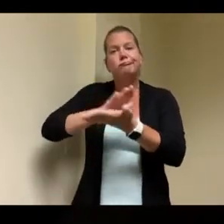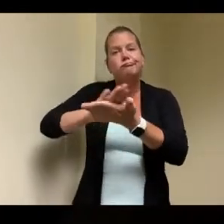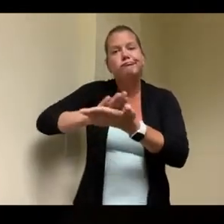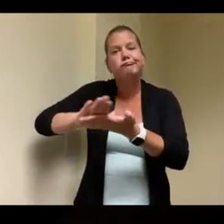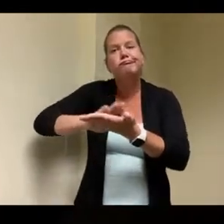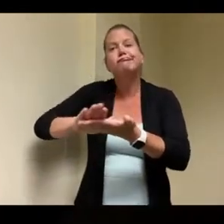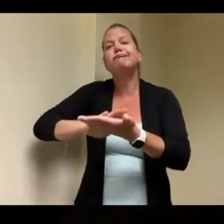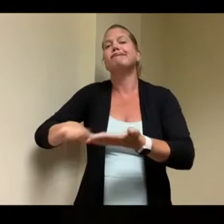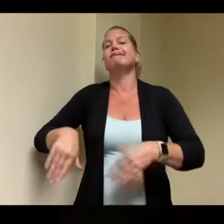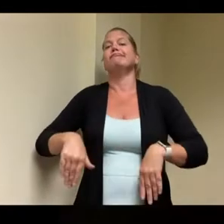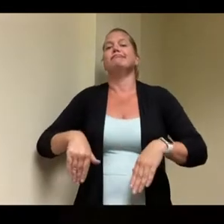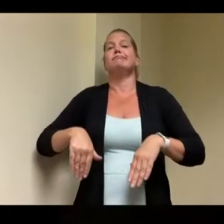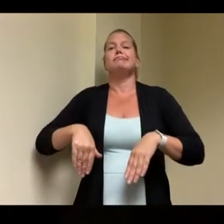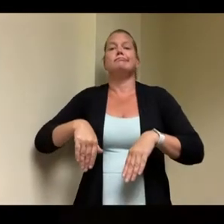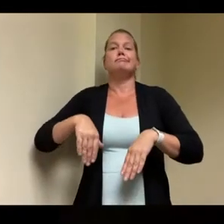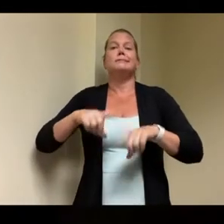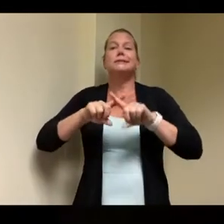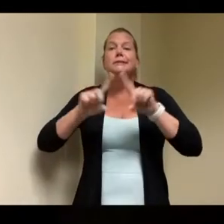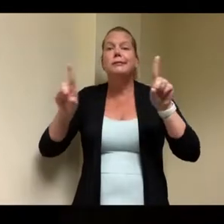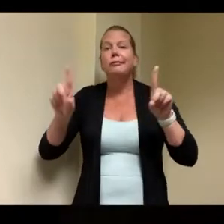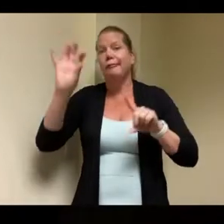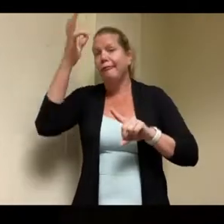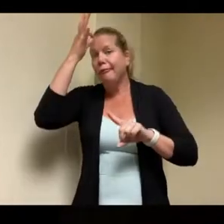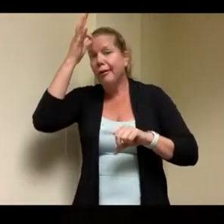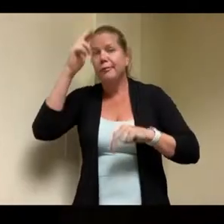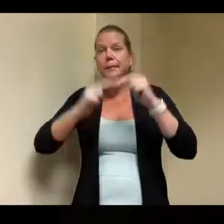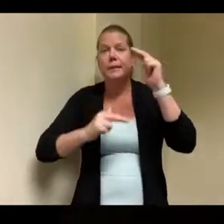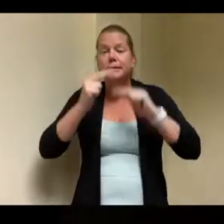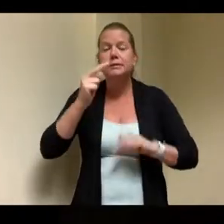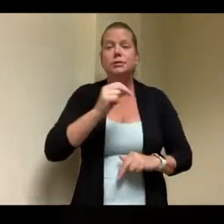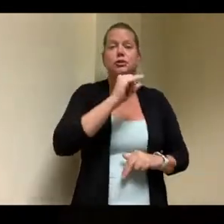courthouse the tip o'neill building and um